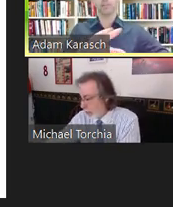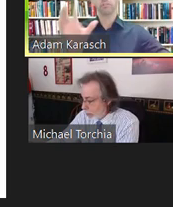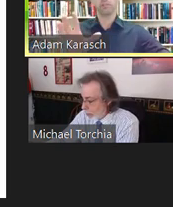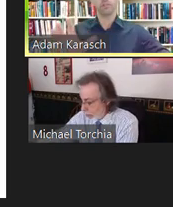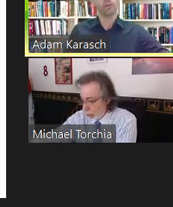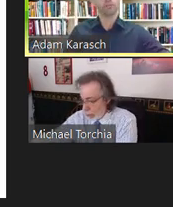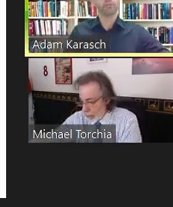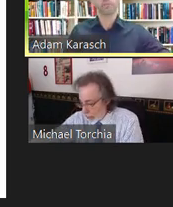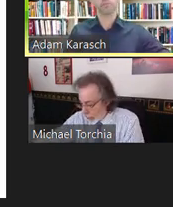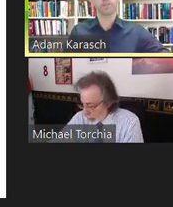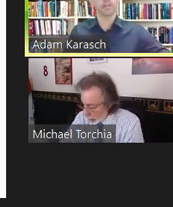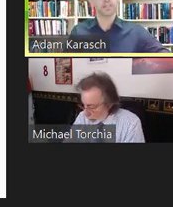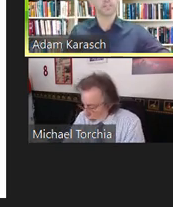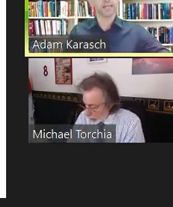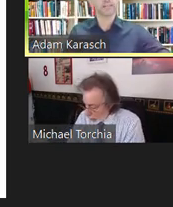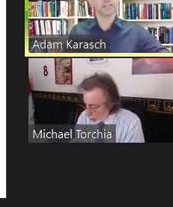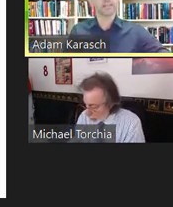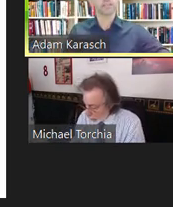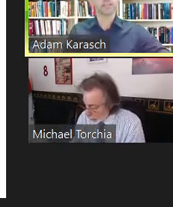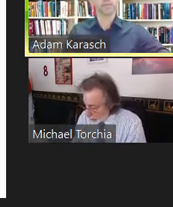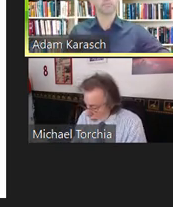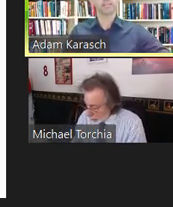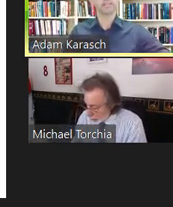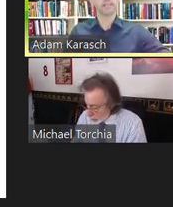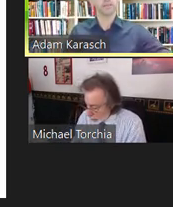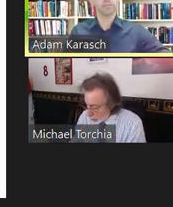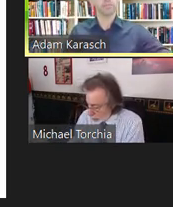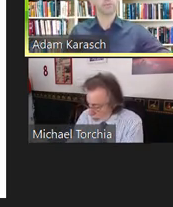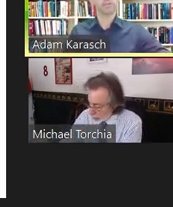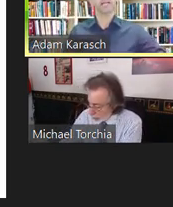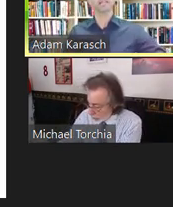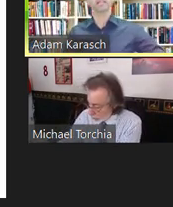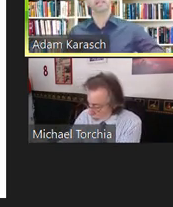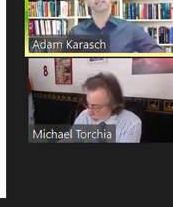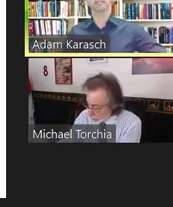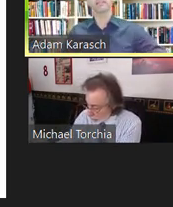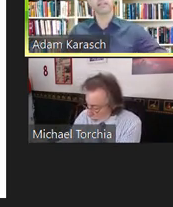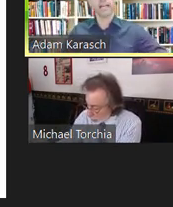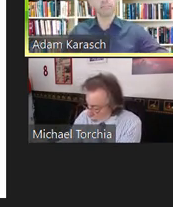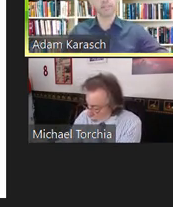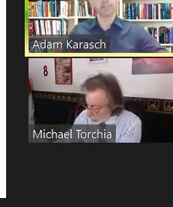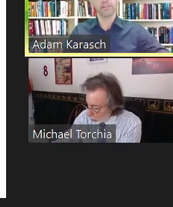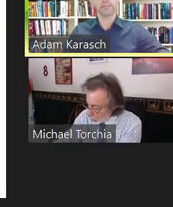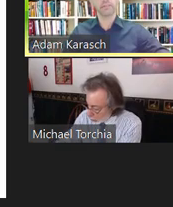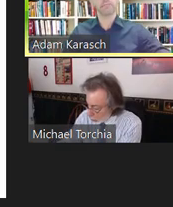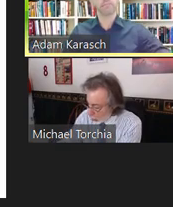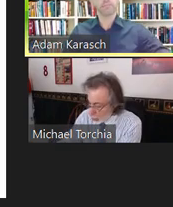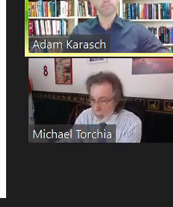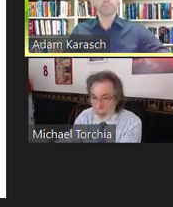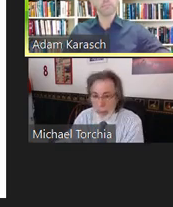I'll give you a little overview of what you can expect. So with Mike's help, we'll be highlighting legal liabilities